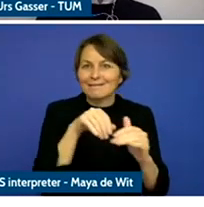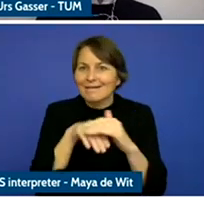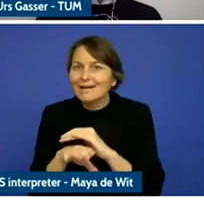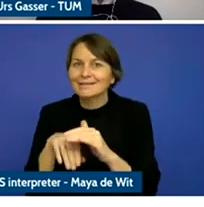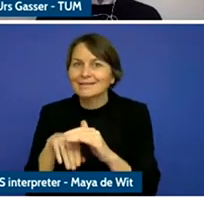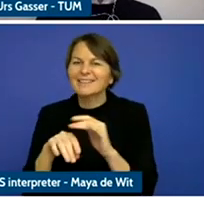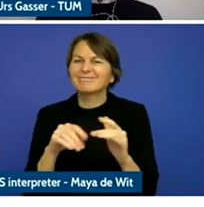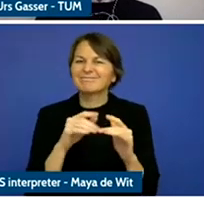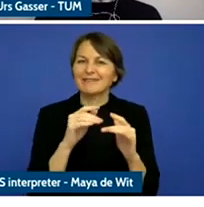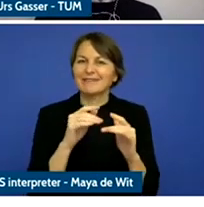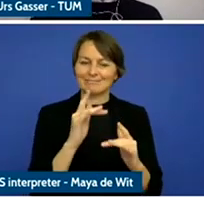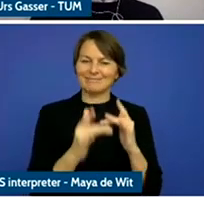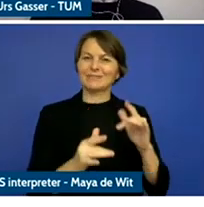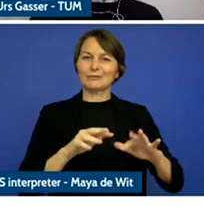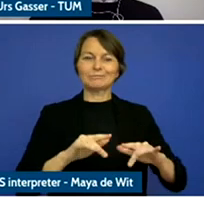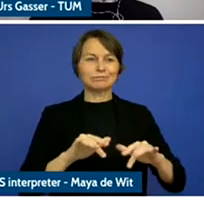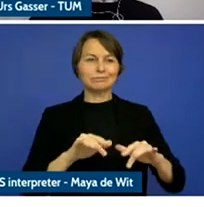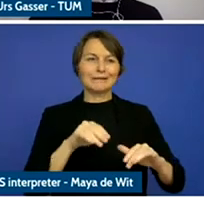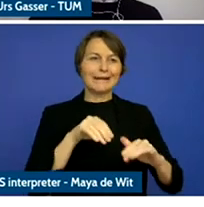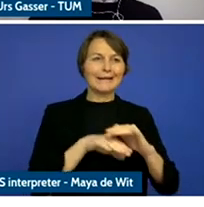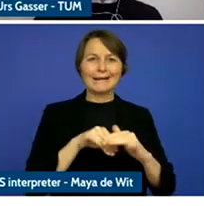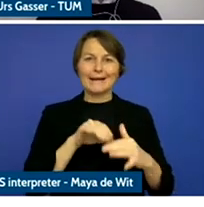And some of it paradoxical.